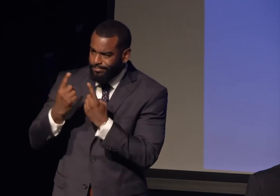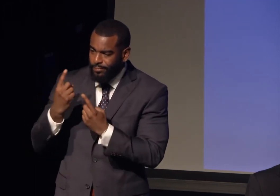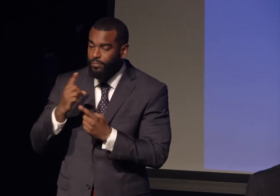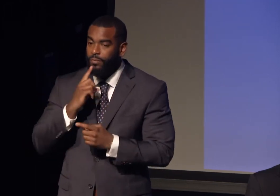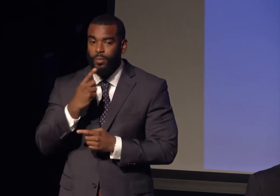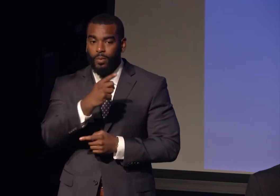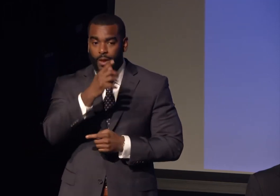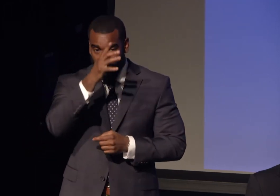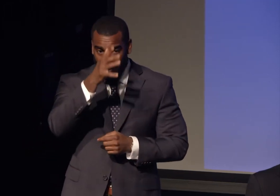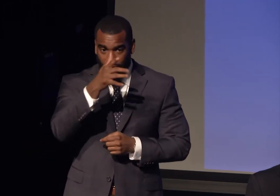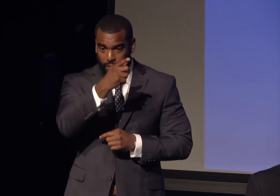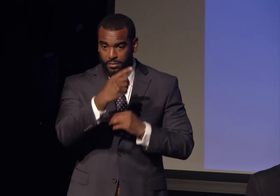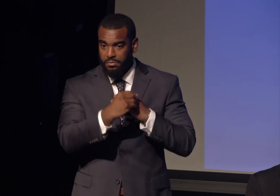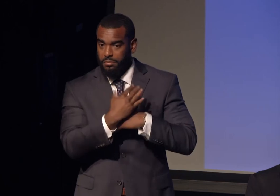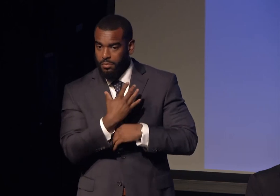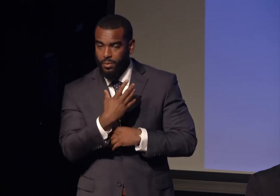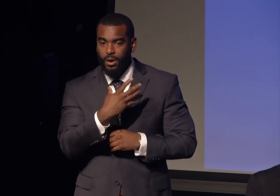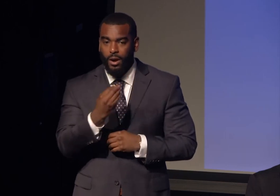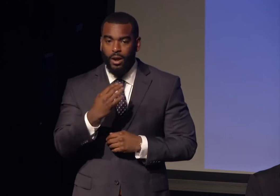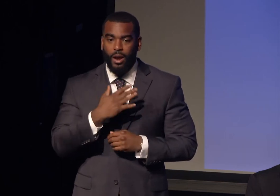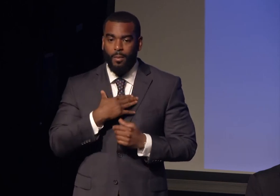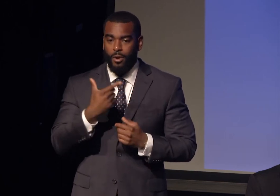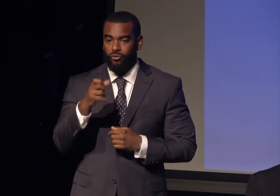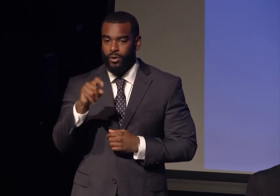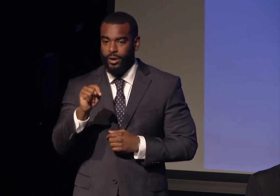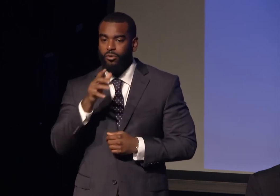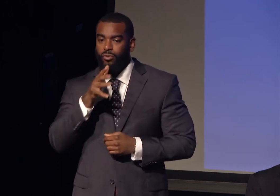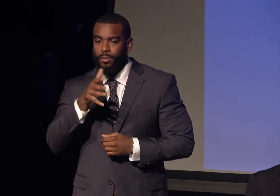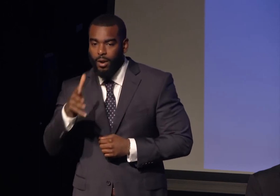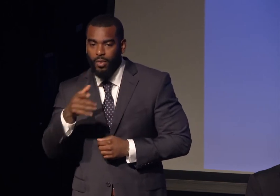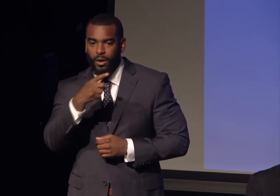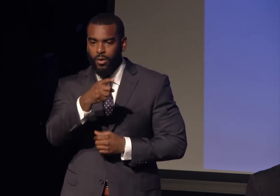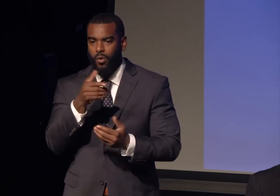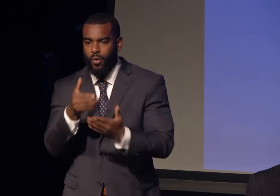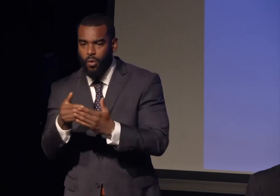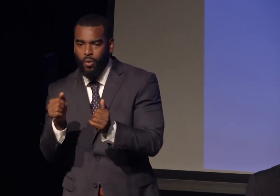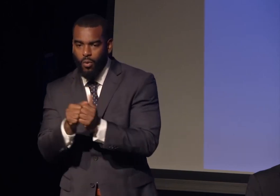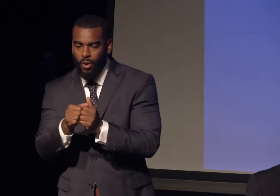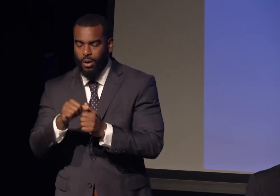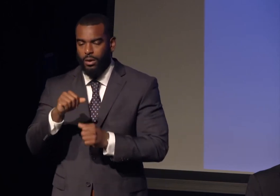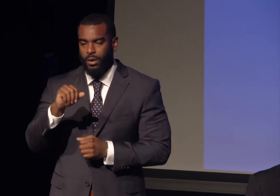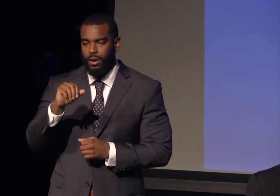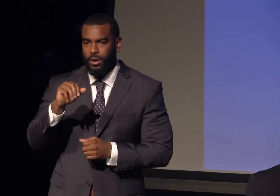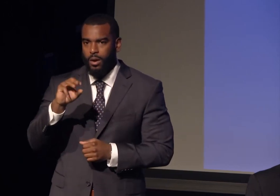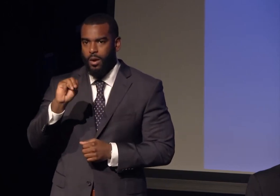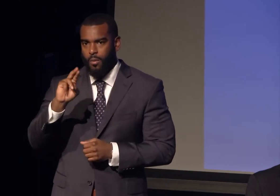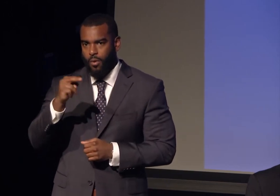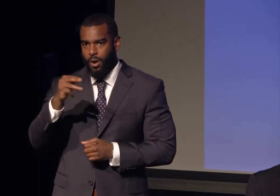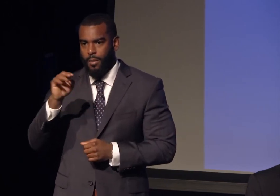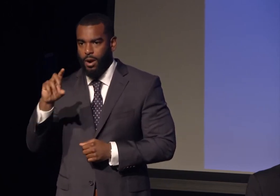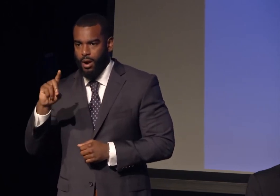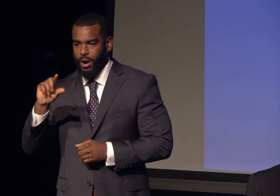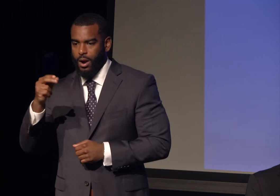His mother, my great grandmother was very close with Mahatma Gandhi's wife. She was one of the leaders of the Indian Nationalist Movement.